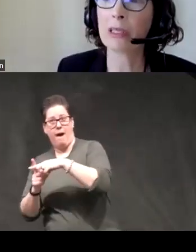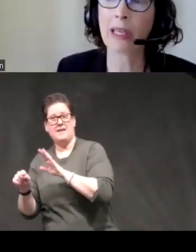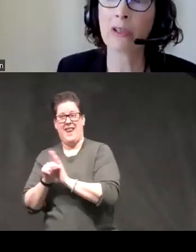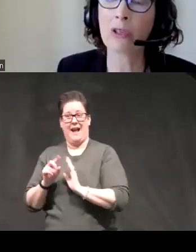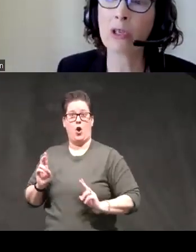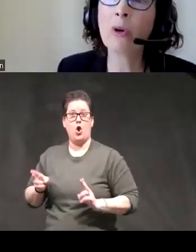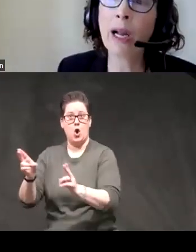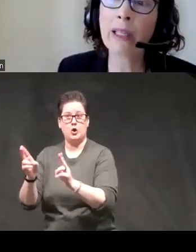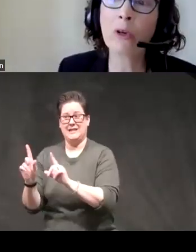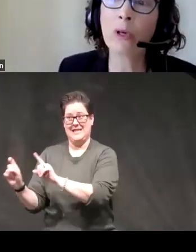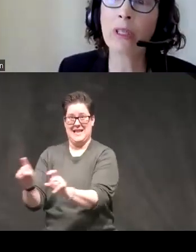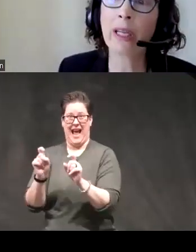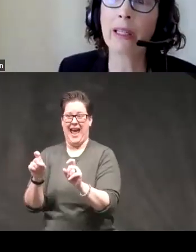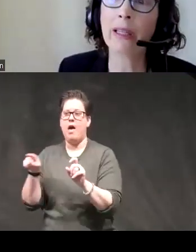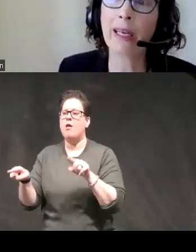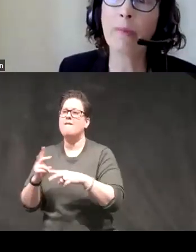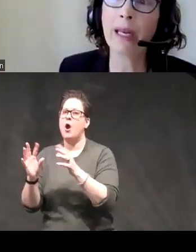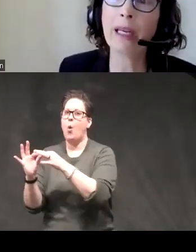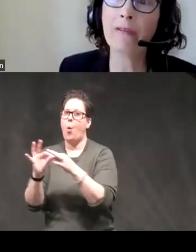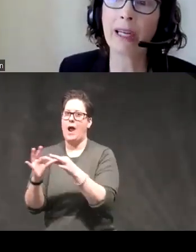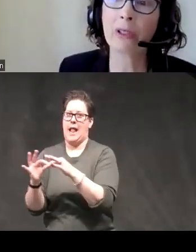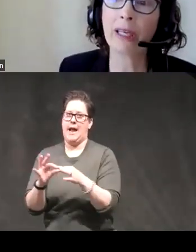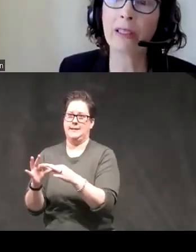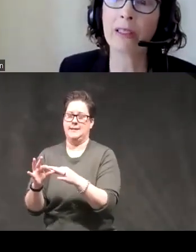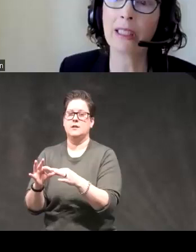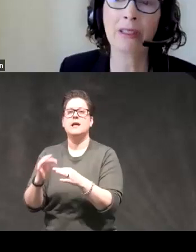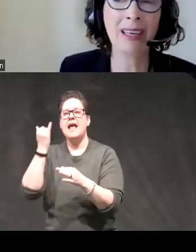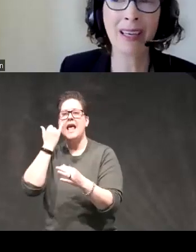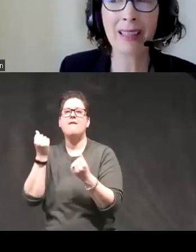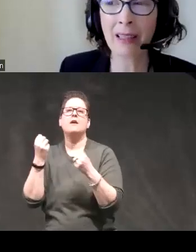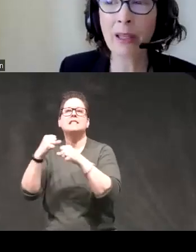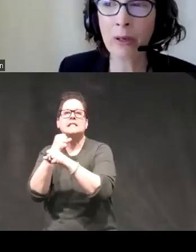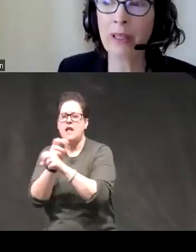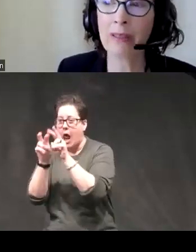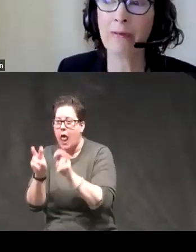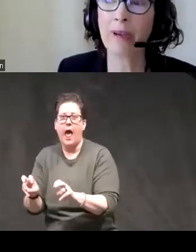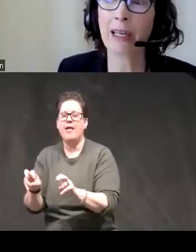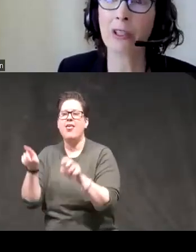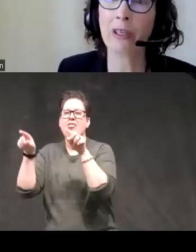urgency scales are so highly correlated that in many Factor analyzes they load on the same factor